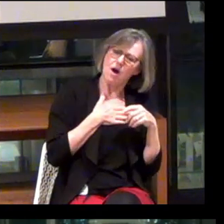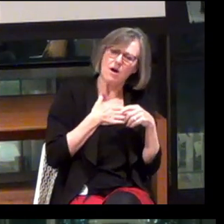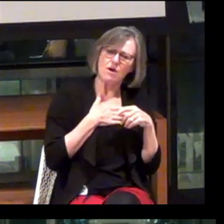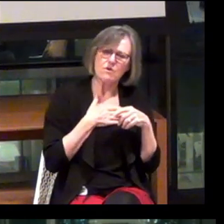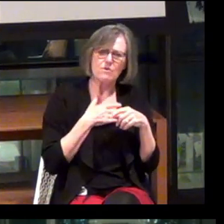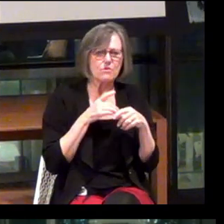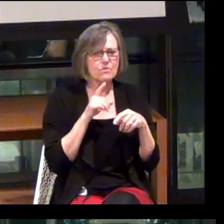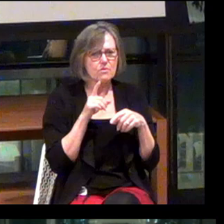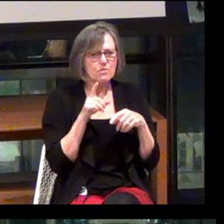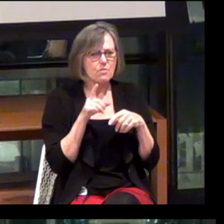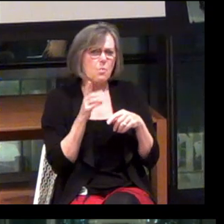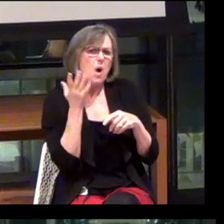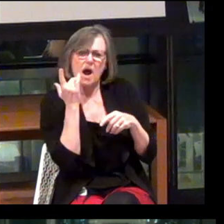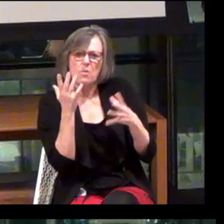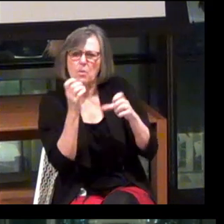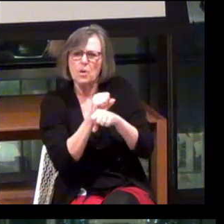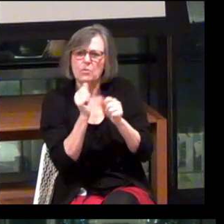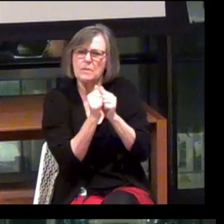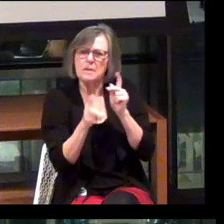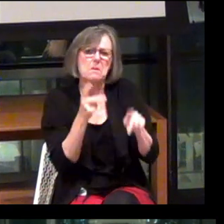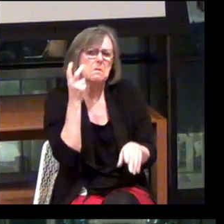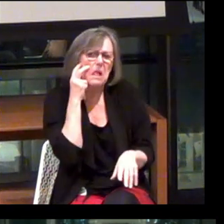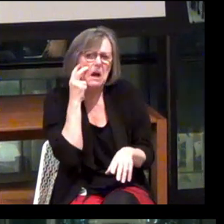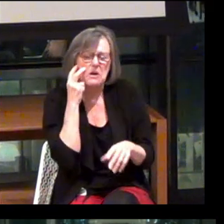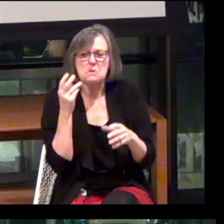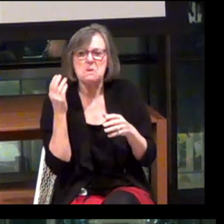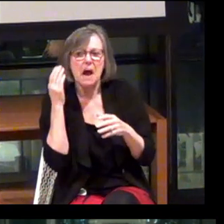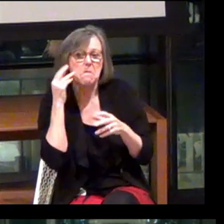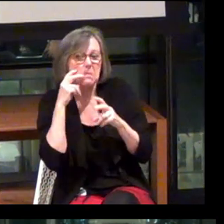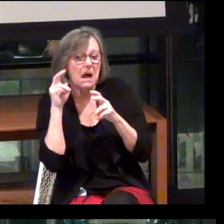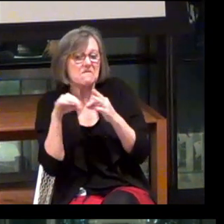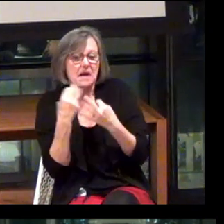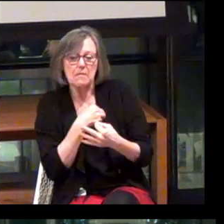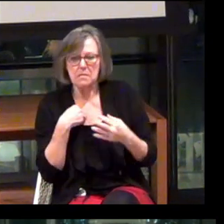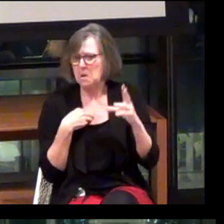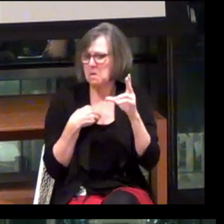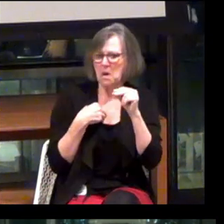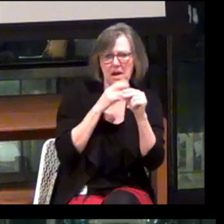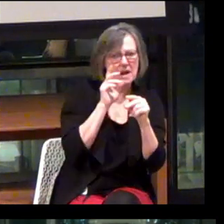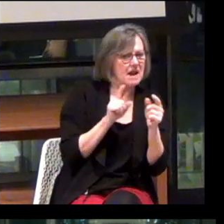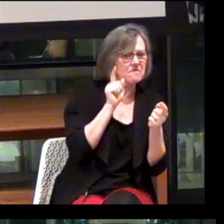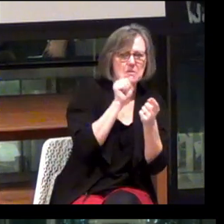What made you want to work with people who are blind? Do you have a blind family member? I'm like... No.